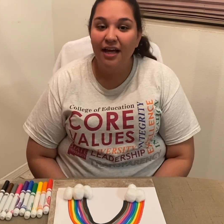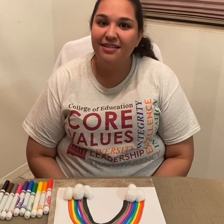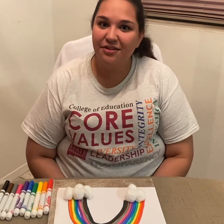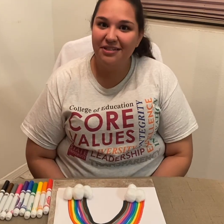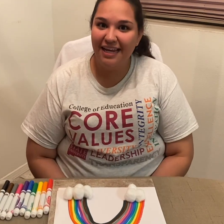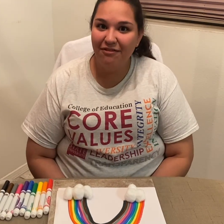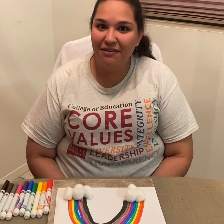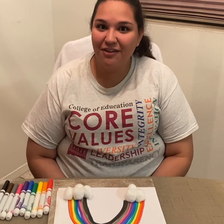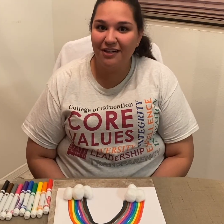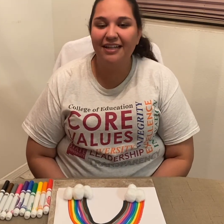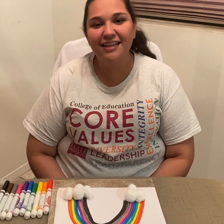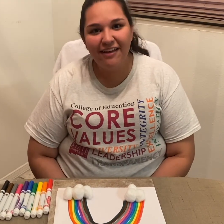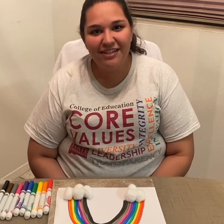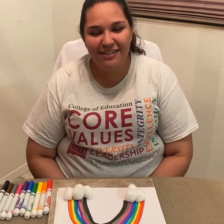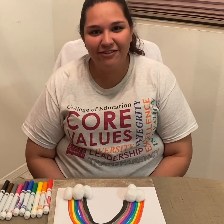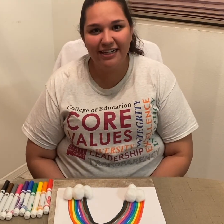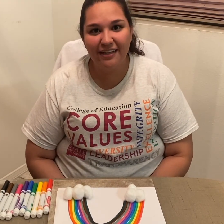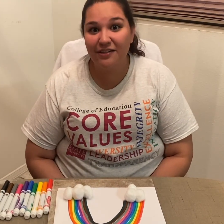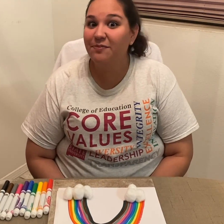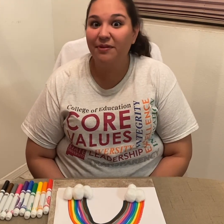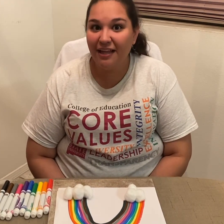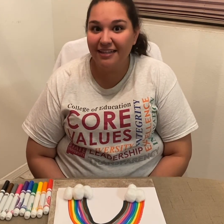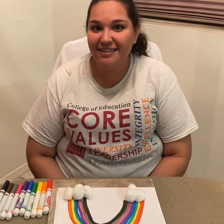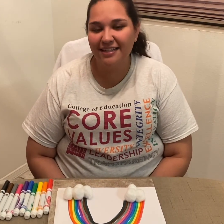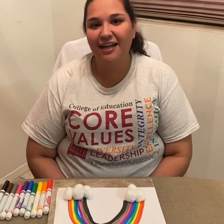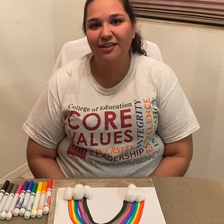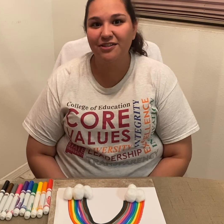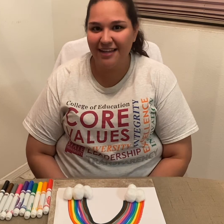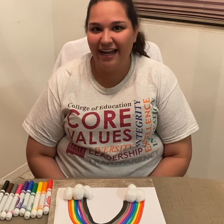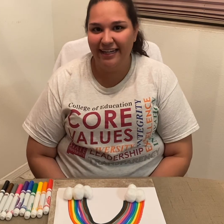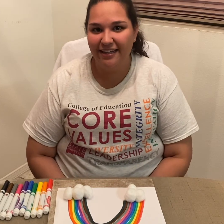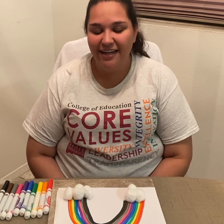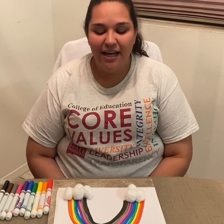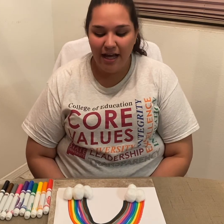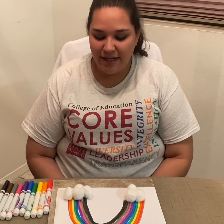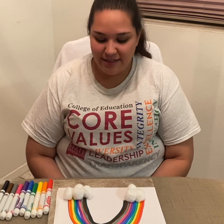So, today we've learned 11 different colors plus the 'color' sign.